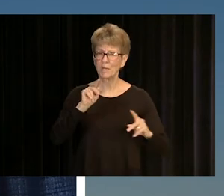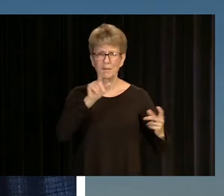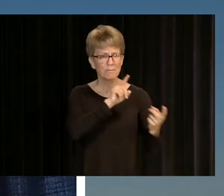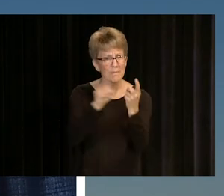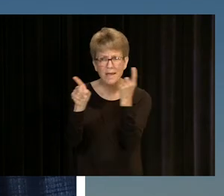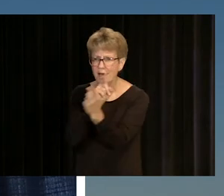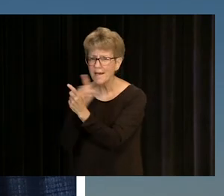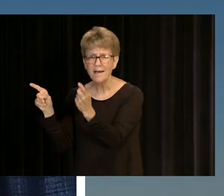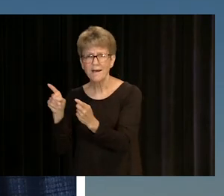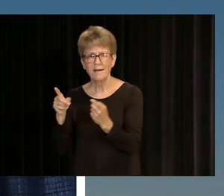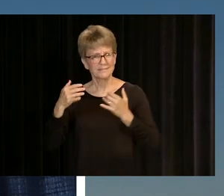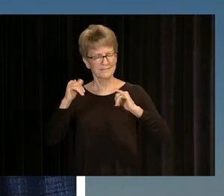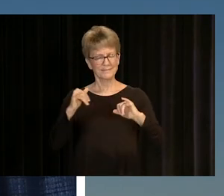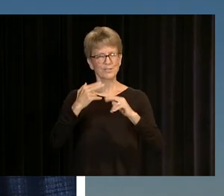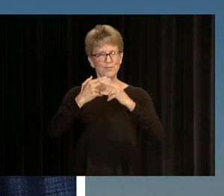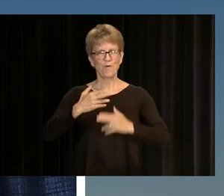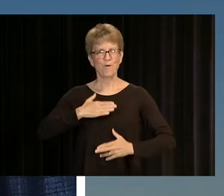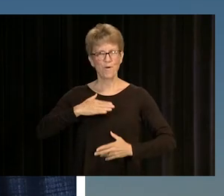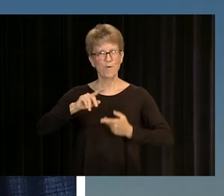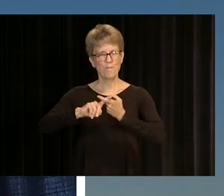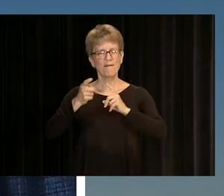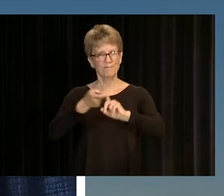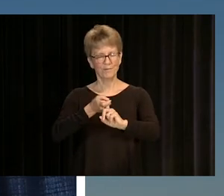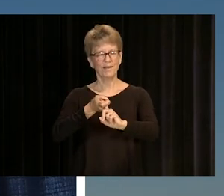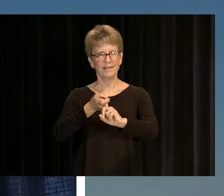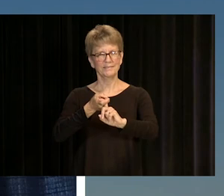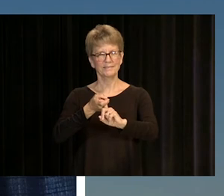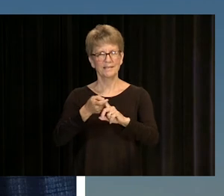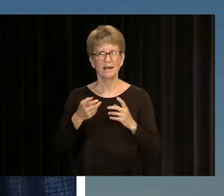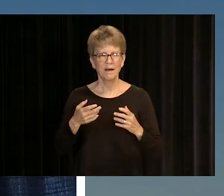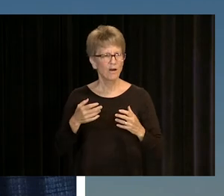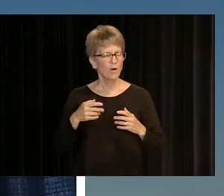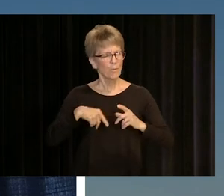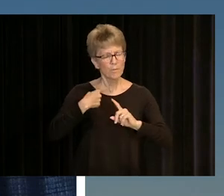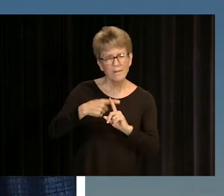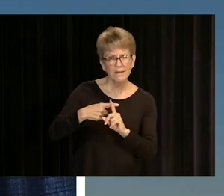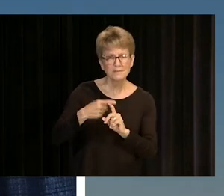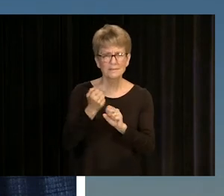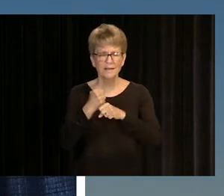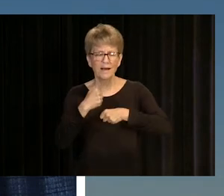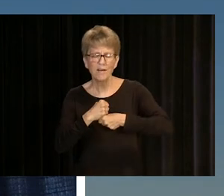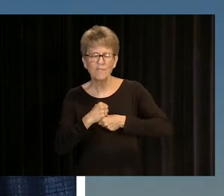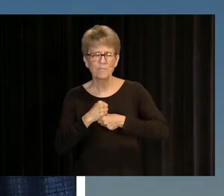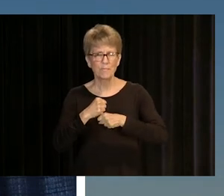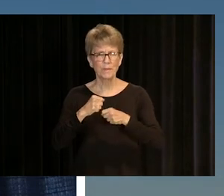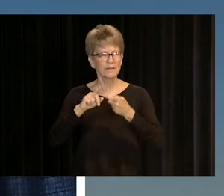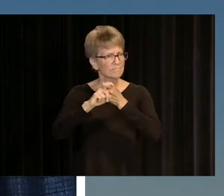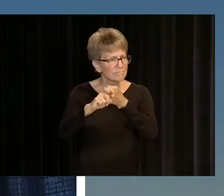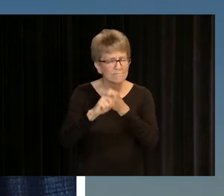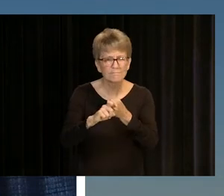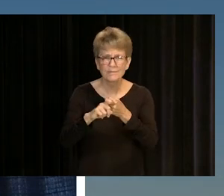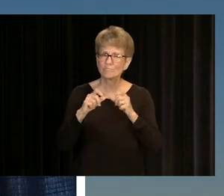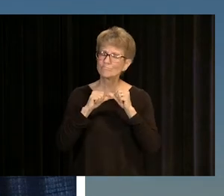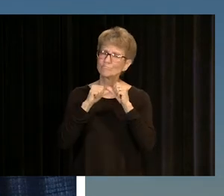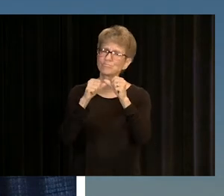SOME OF WHOM I'M GRATEFUL TO CALL MY FRIENDS. I'M EVEN MORE GRATEFUL TO SAY THAT I'VE MADE THE KINDS OF FRIENDSHIPS THAT WILL LAST A LIFETIME.